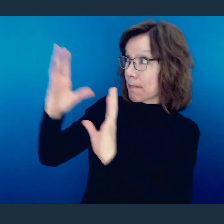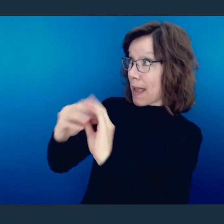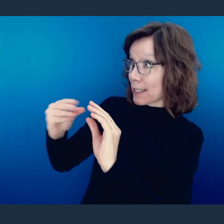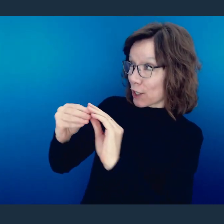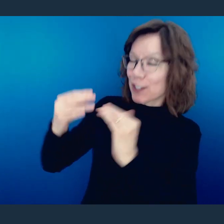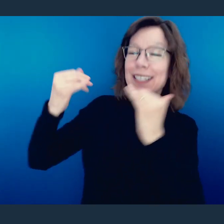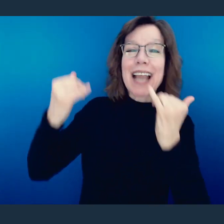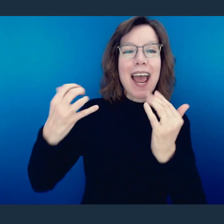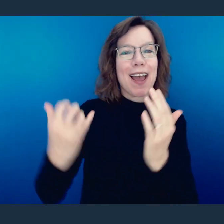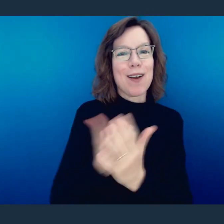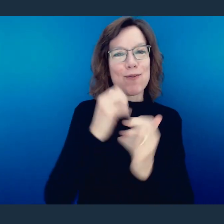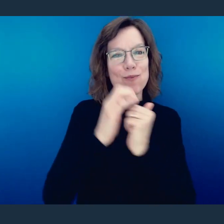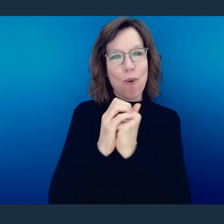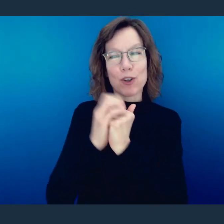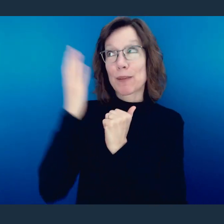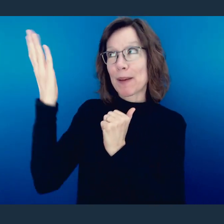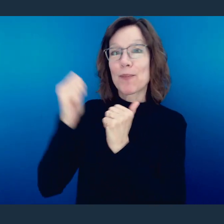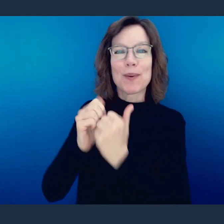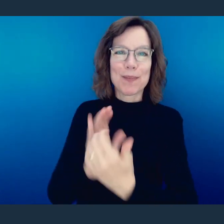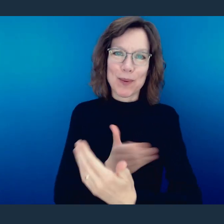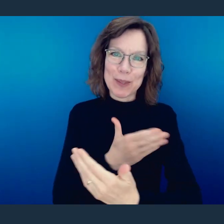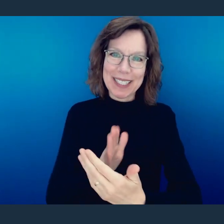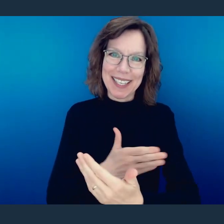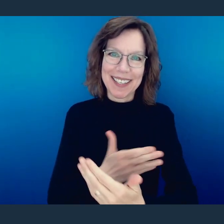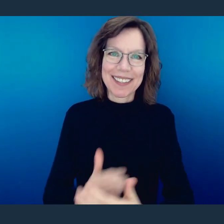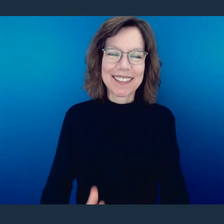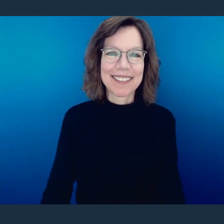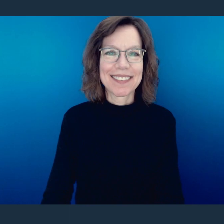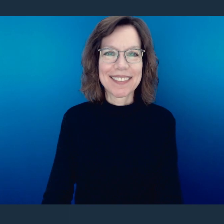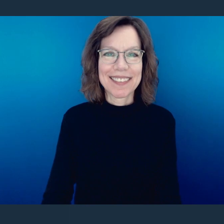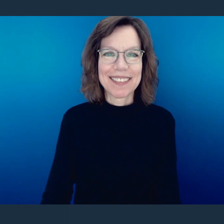to receive His word, let us now worship Him with music.